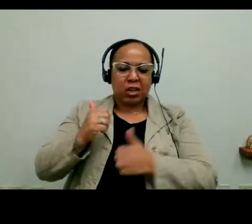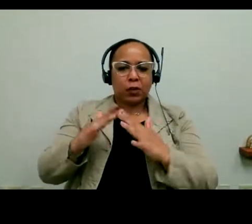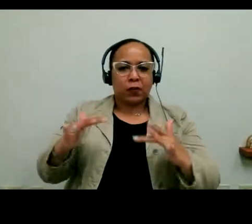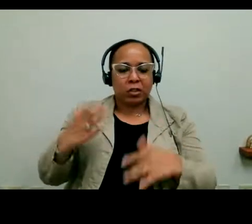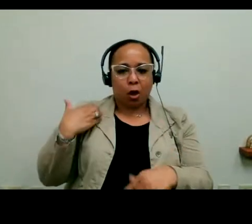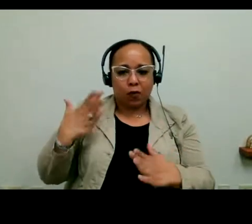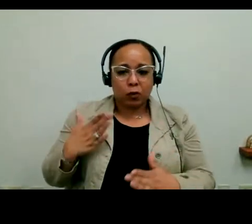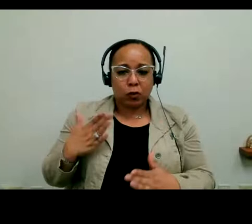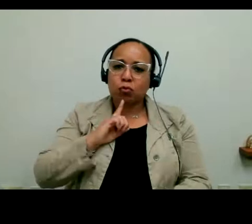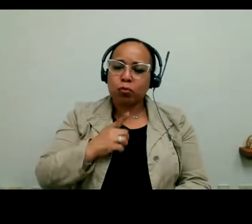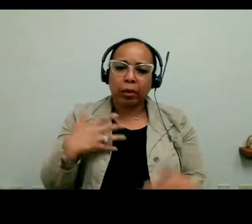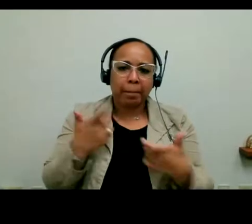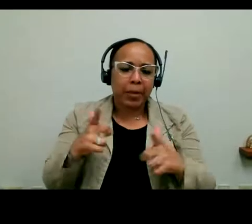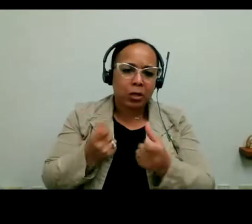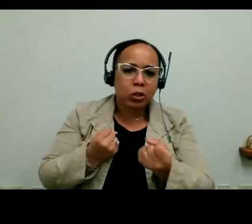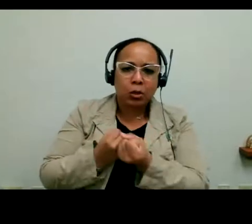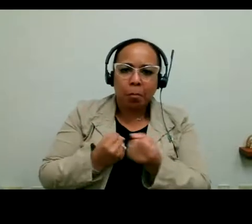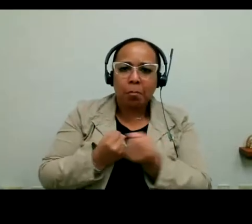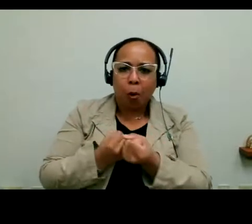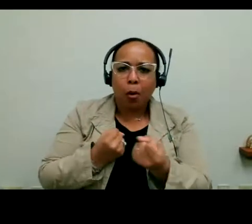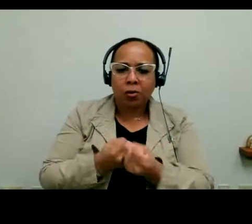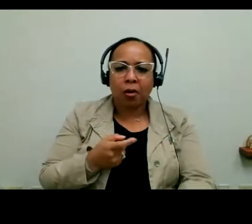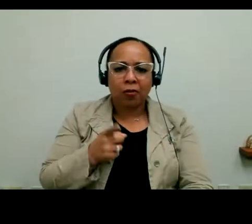diversity officer. He was a big supporter of the initiative and we